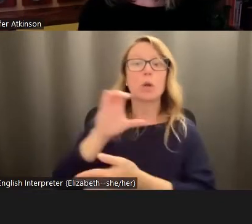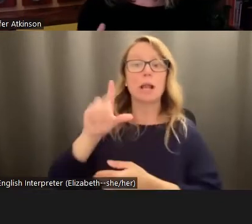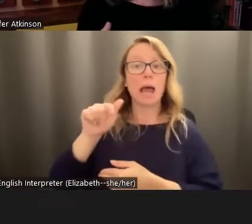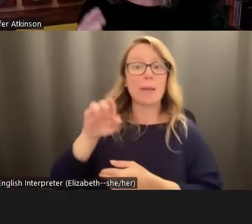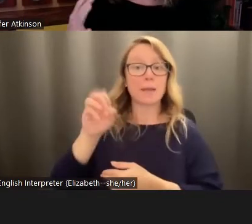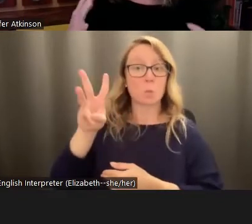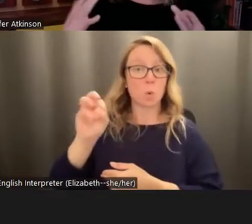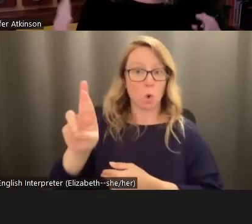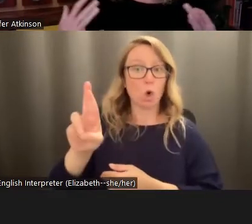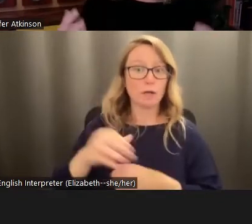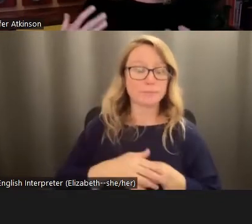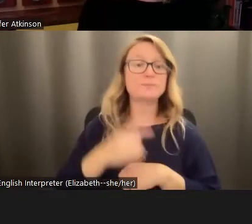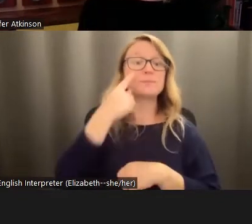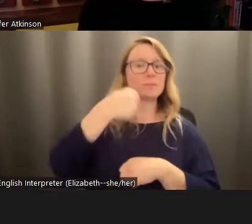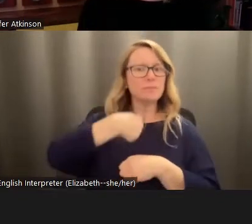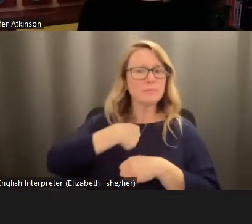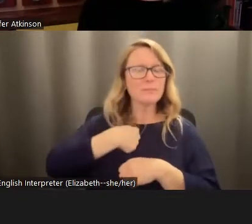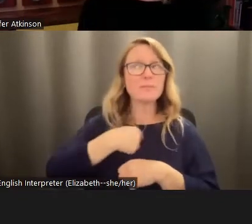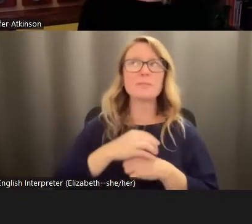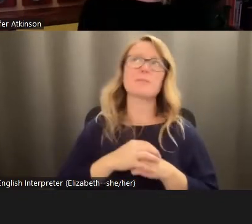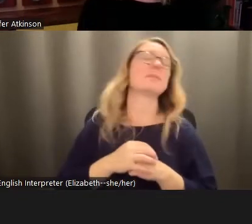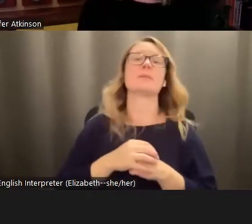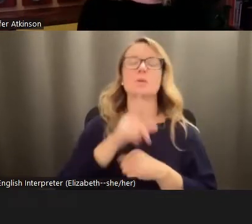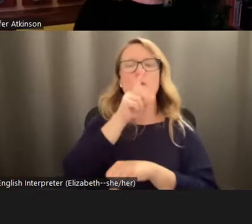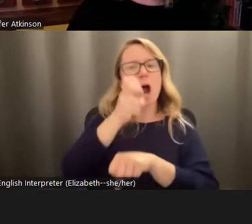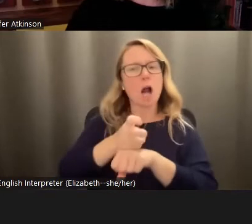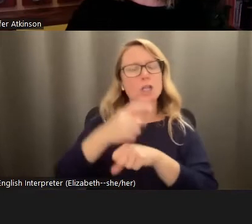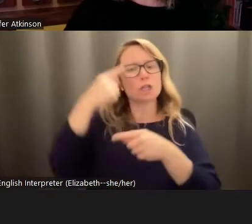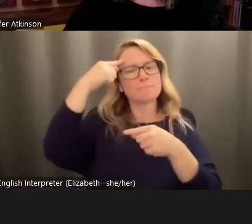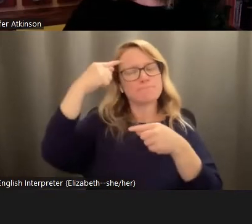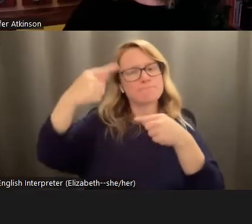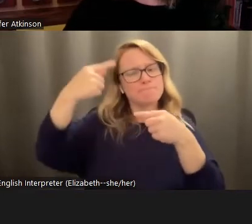was, it was hard to really process this, initially. But I